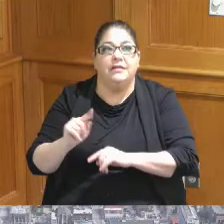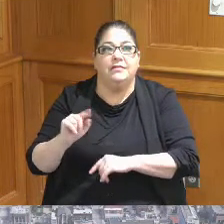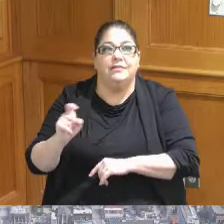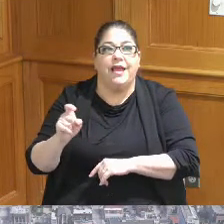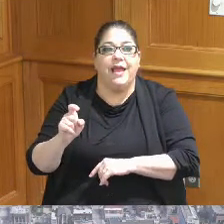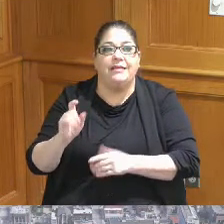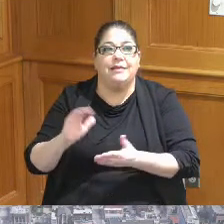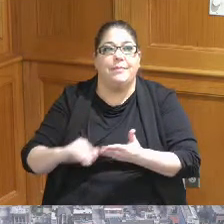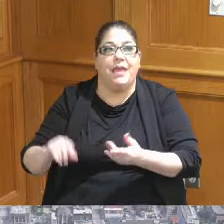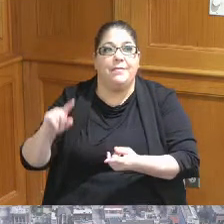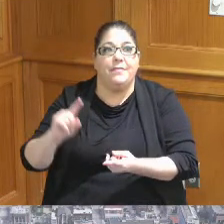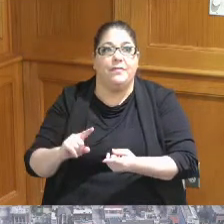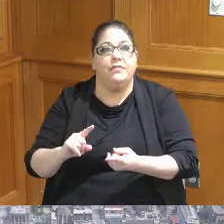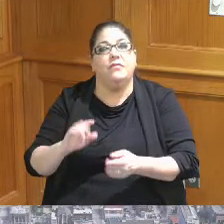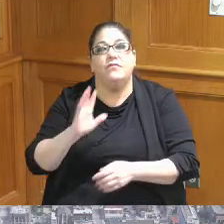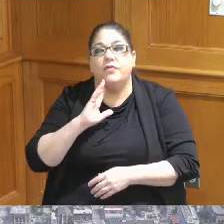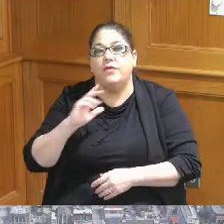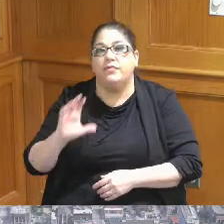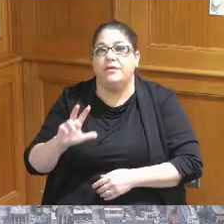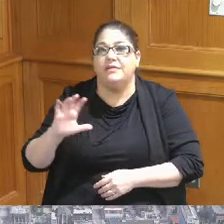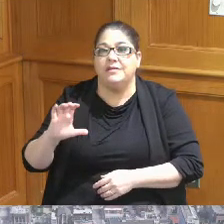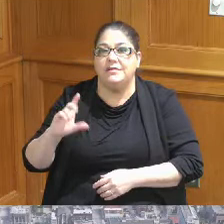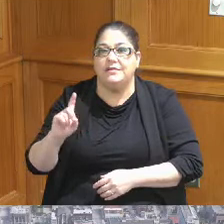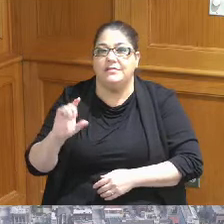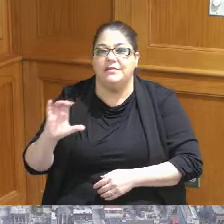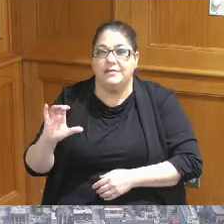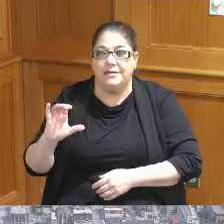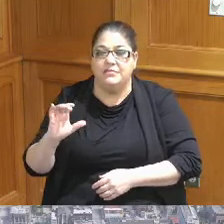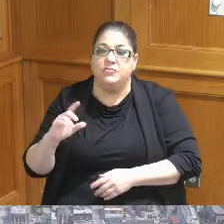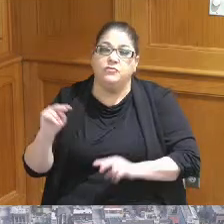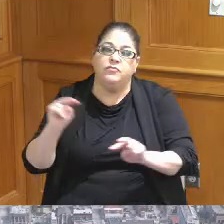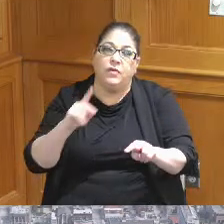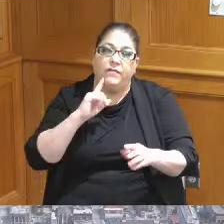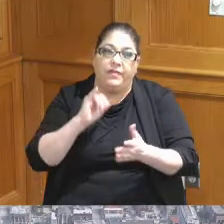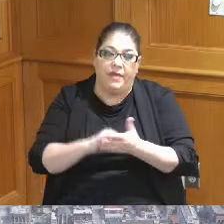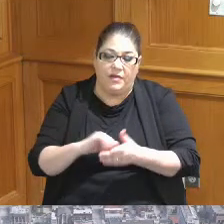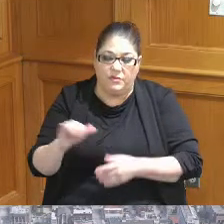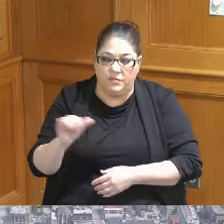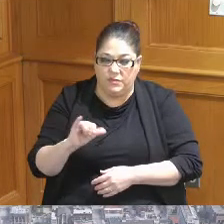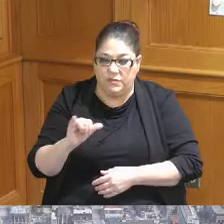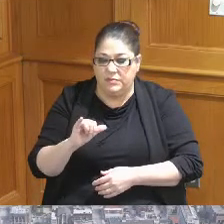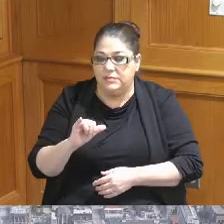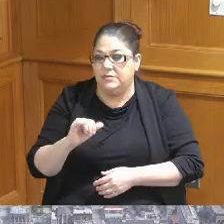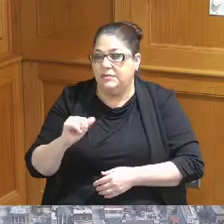credit programs which 3CDC is looking into on our behalf as well as some local District